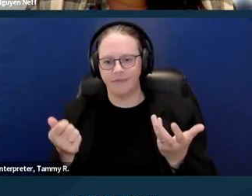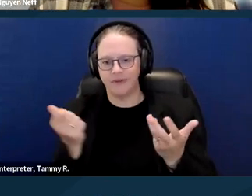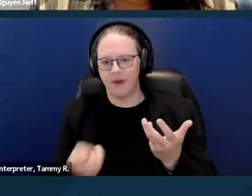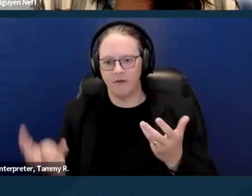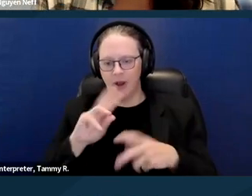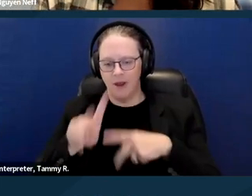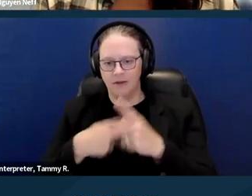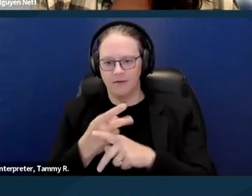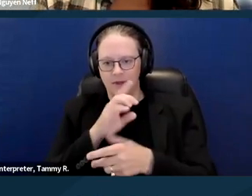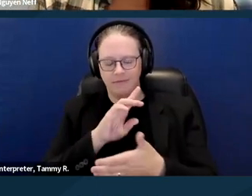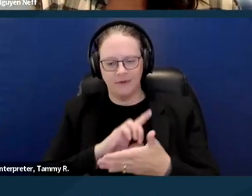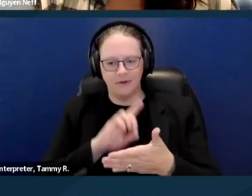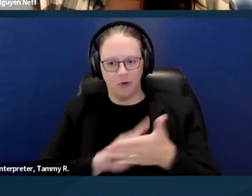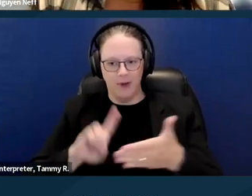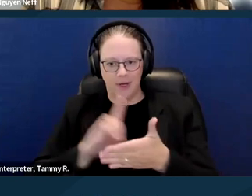is also considered disability discrimination.